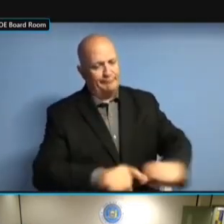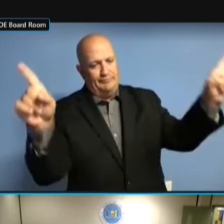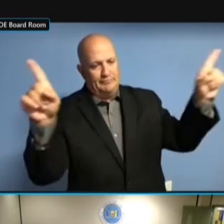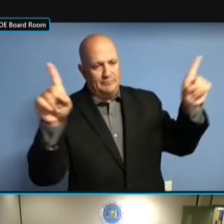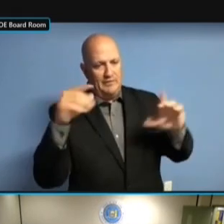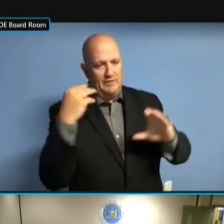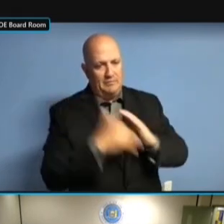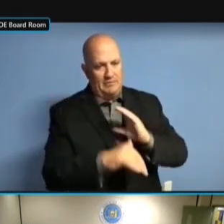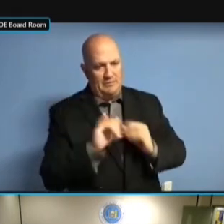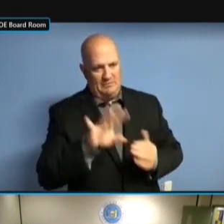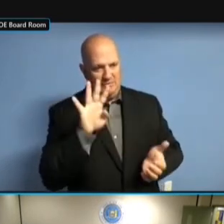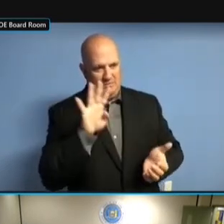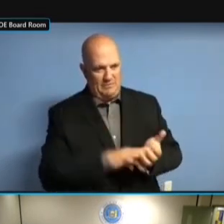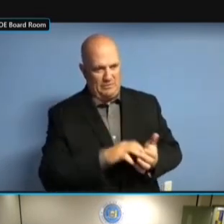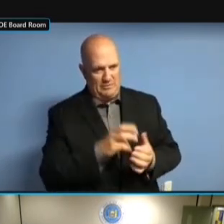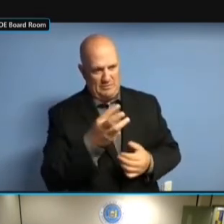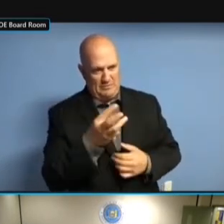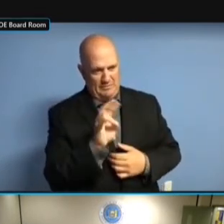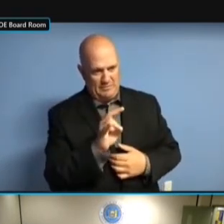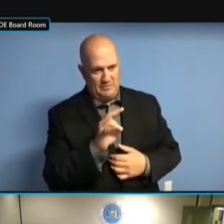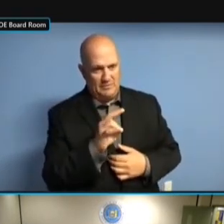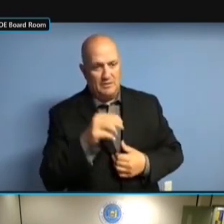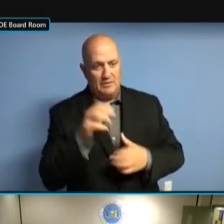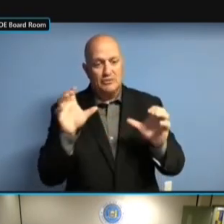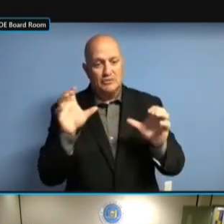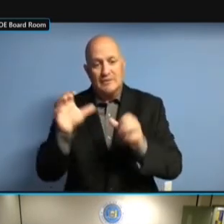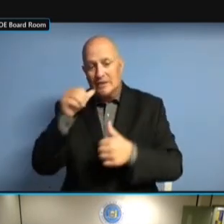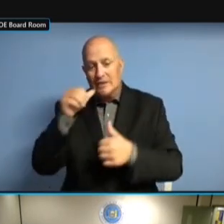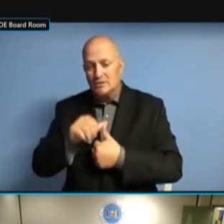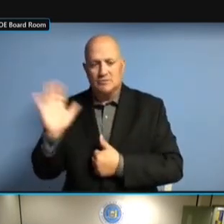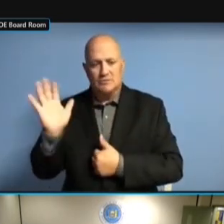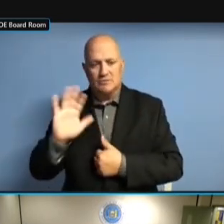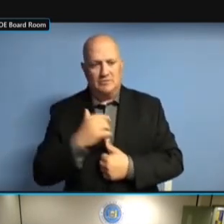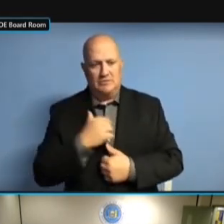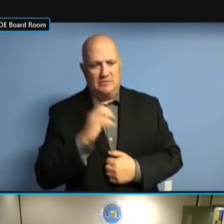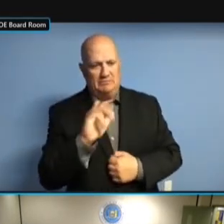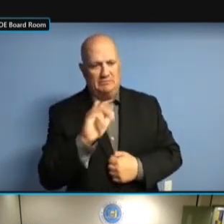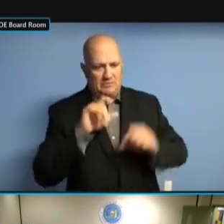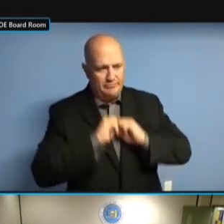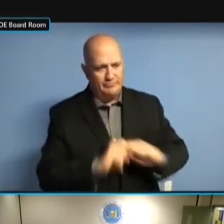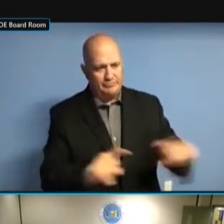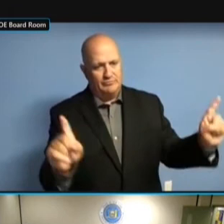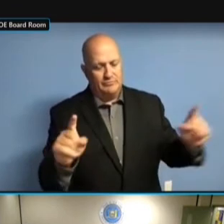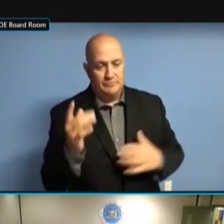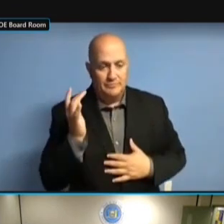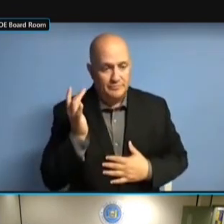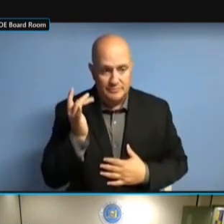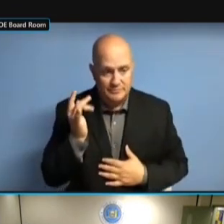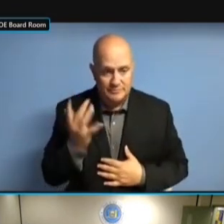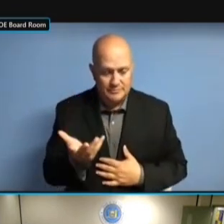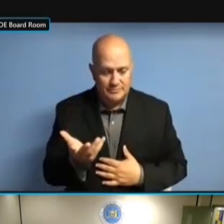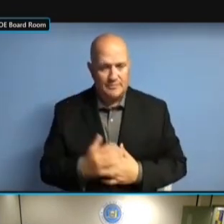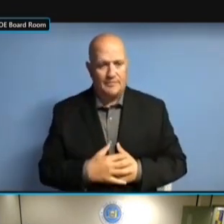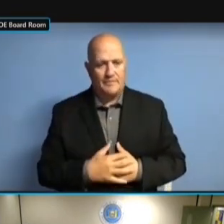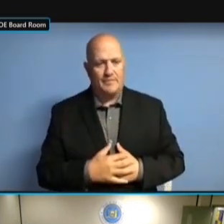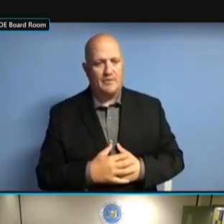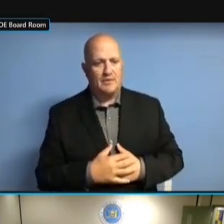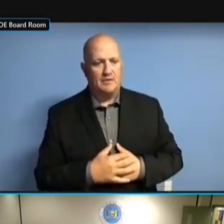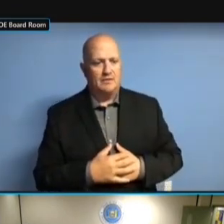CERTIFIED LETTER. AND THAT WAS CERTIFIED LETTER. AND THAT WAS DONE CERTIFIED LETTER. AND THAT WAS DONE BASICALLY AND THAT WAS DONE BASICALLY AND THAT WAS DONE BASICALLY BECAUSE AND THAT WAS DONE BASICALLY BECAUSE IN AND THAT WAS DONE BASICALLY BECAUSE IN THE AND THAT WAS DONE BASICALLY BECAUSE IN THE INTERESTS AND THAT WAS DONE BASICALLY BECAUSE IN THE INTERESTS OF BECAUSE IN THE INTERESTS OF BECAUSE IN THE INTERESTS OF TIME, BECAUSE IN THE INTERESTS OF TIME, TO BECAUSE IN THE INTERESTS OF TIME, TO GET BECAUSE IN THE INTERESTS OF TIME, TO GET A BECAUSE IN THE INTERESTS OF TIME, TO GET A CERTIFIED BECAUSE IN THE INTERESTS OF TIME, TO GET A CERTIFIED LETTER TIME, TO GET A CERTIFIED LETTER TIME, TO GET A CERTIFIED LETTER OUT TIME, TO GET A CERTIFIED LETTER OUT WAS TIME, TO GET A CERTIFIED LETTER OUT WAS PHYSICALLY TIME, TO GET A CERTIFIED LETTER OUT WAS PHYSICALLY IMPOSSIBLE.